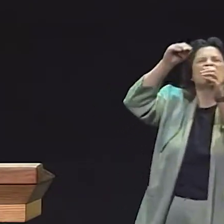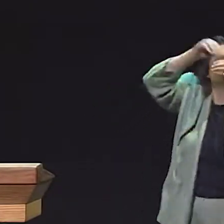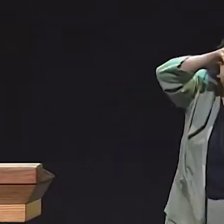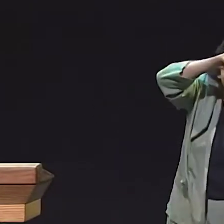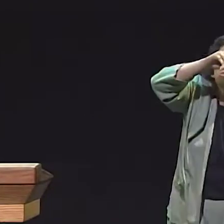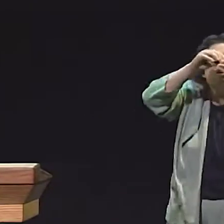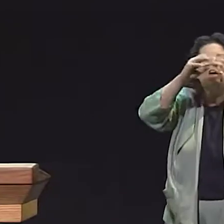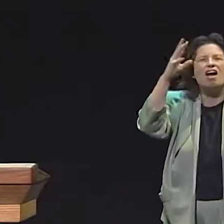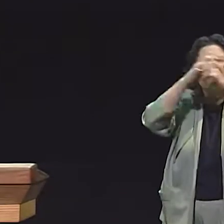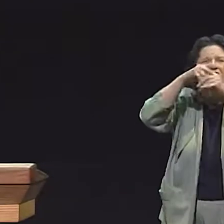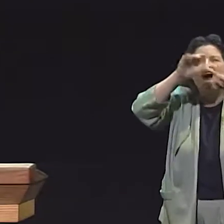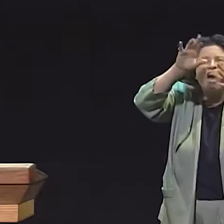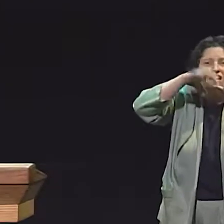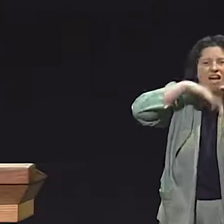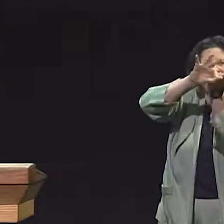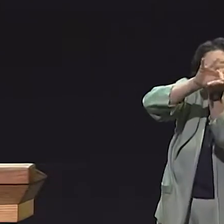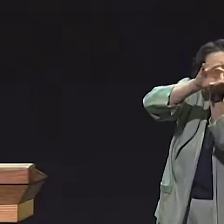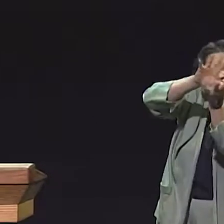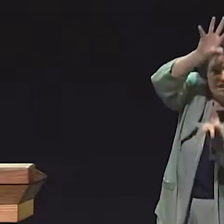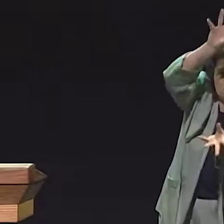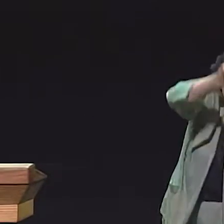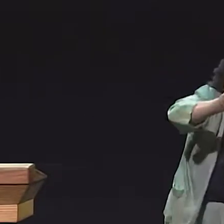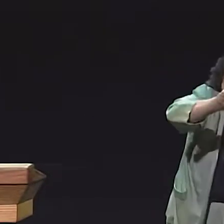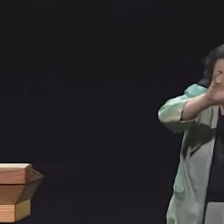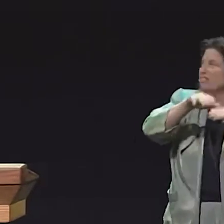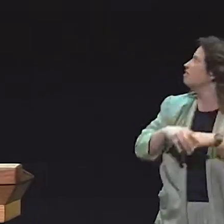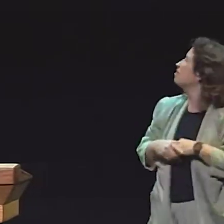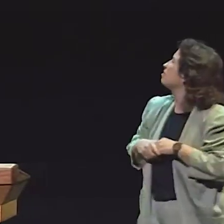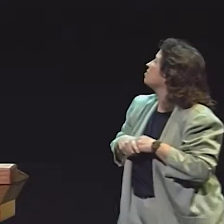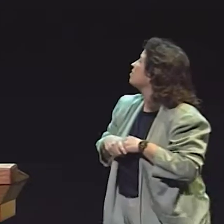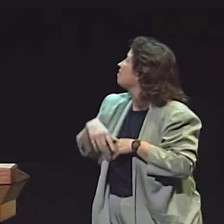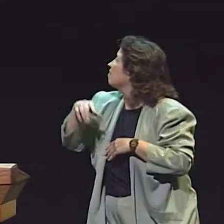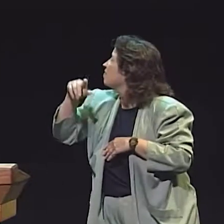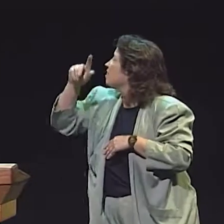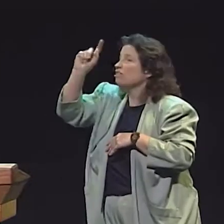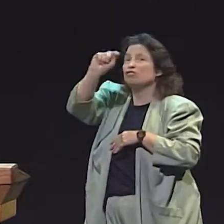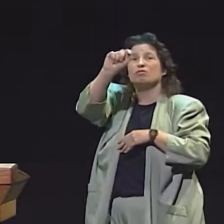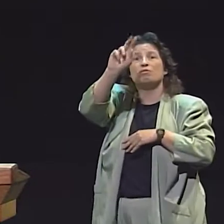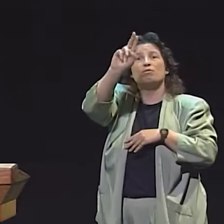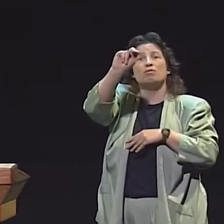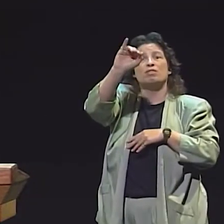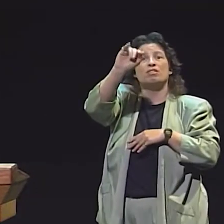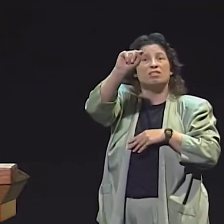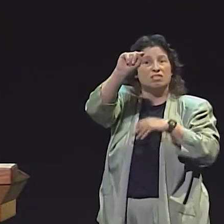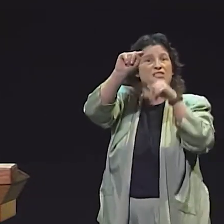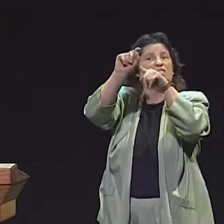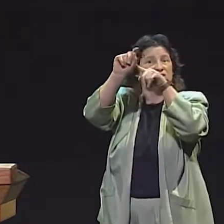INFLECTIONS ON VERBS AND ON MANUAL MARKERS WOULD BE, LIKE, EYEBROW RAISING AND SO ON